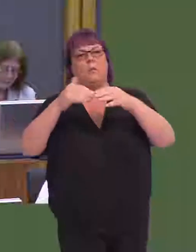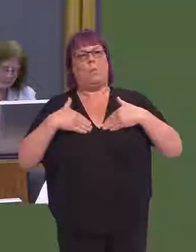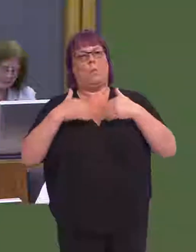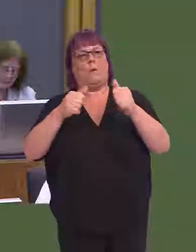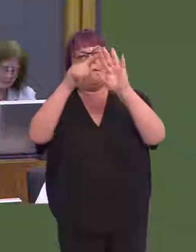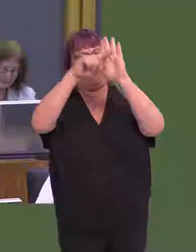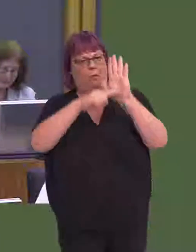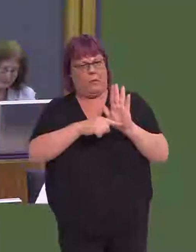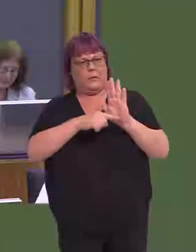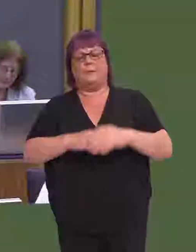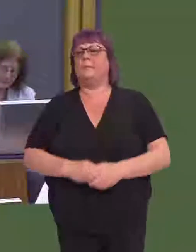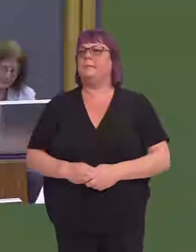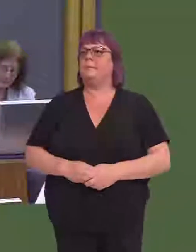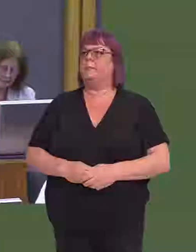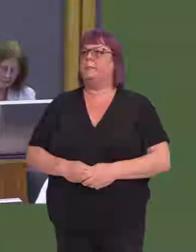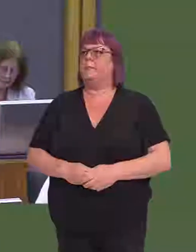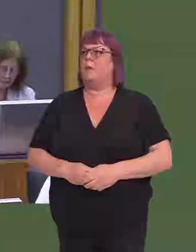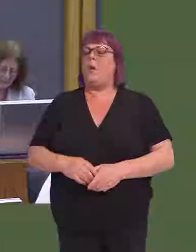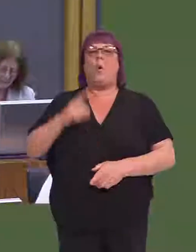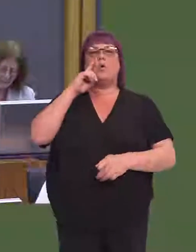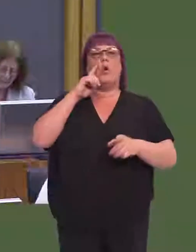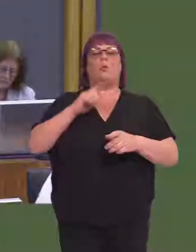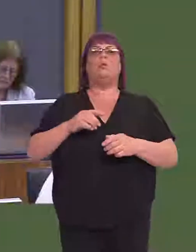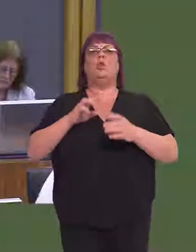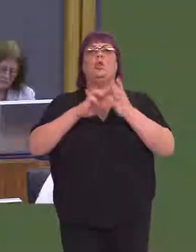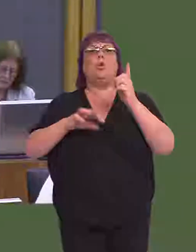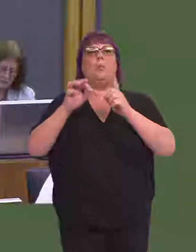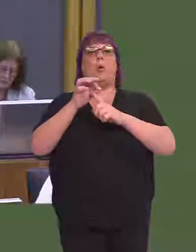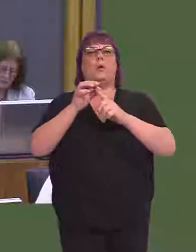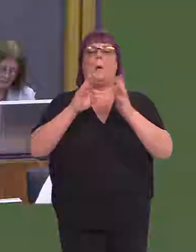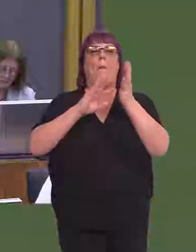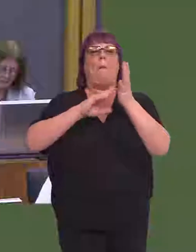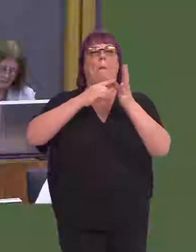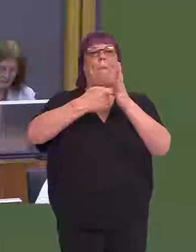They also helped with the delivery of the recent Newport marathon and 10K, which saw several